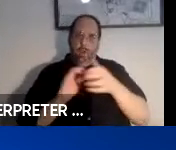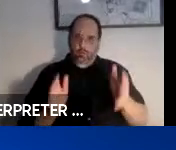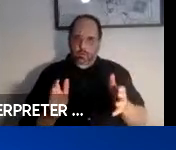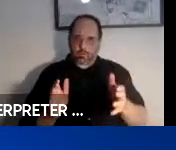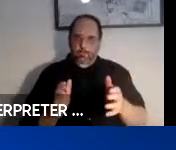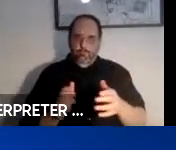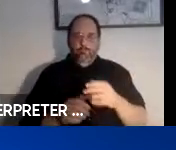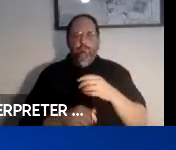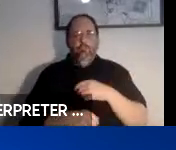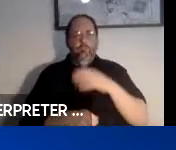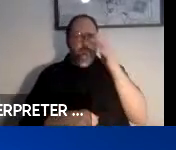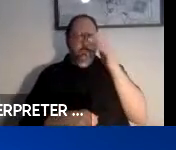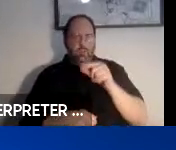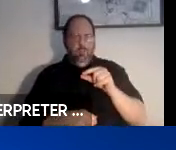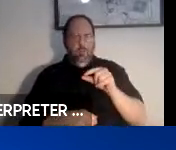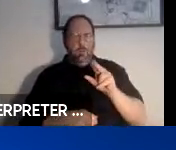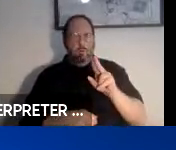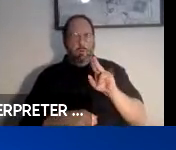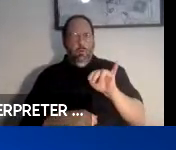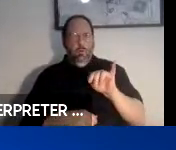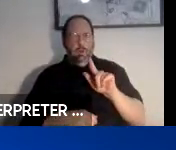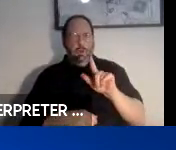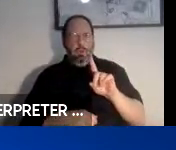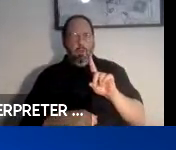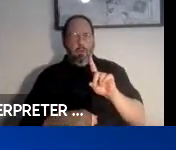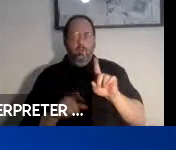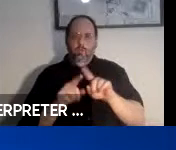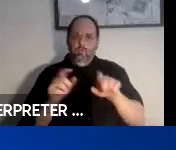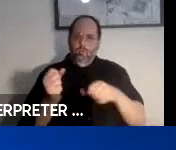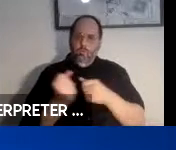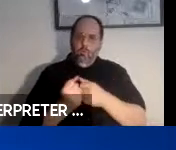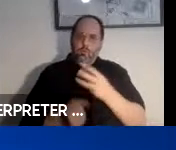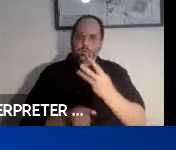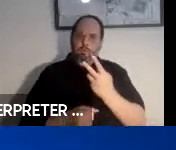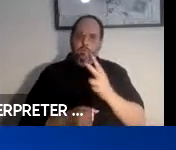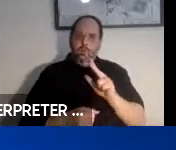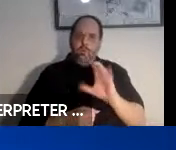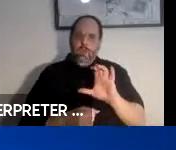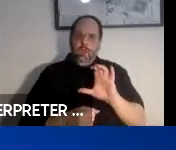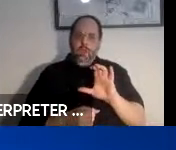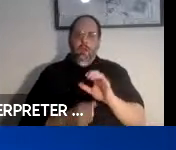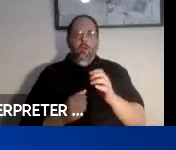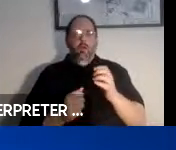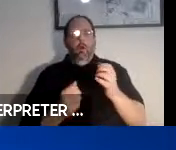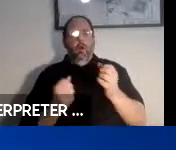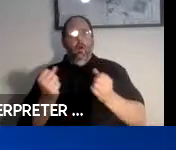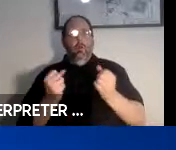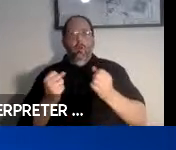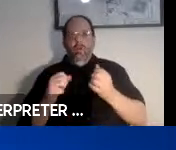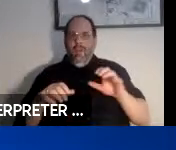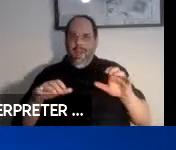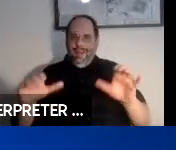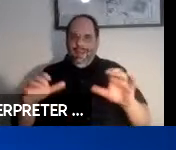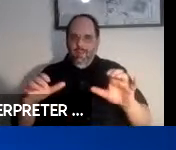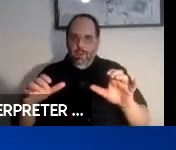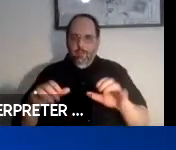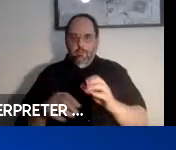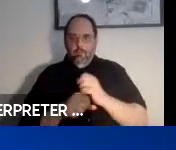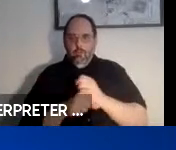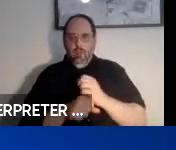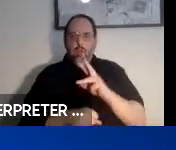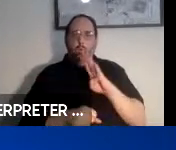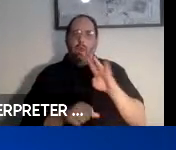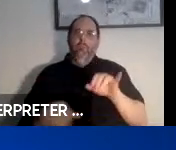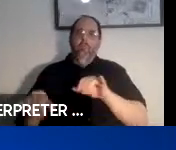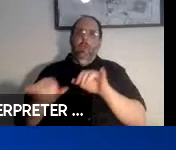Mr. Guild is also the champion for W3C automotive activity, creating web standards for connected